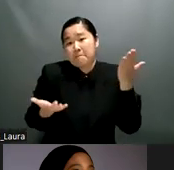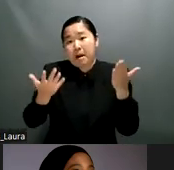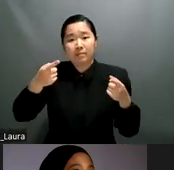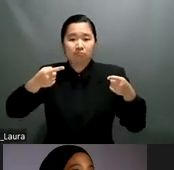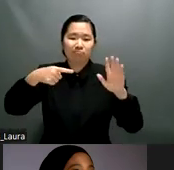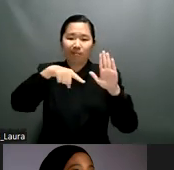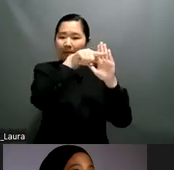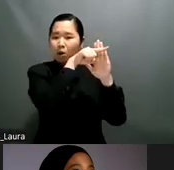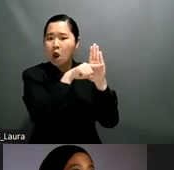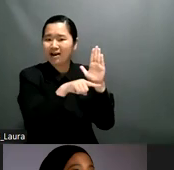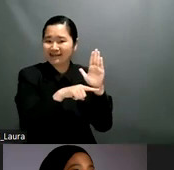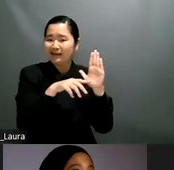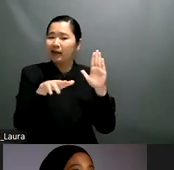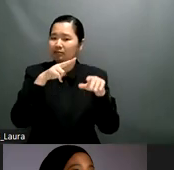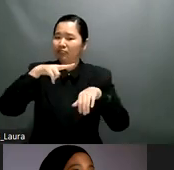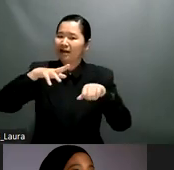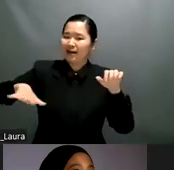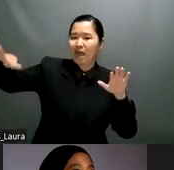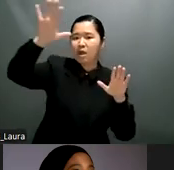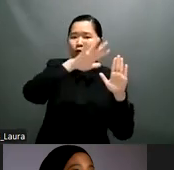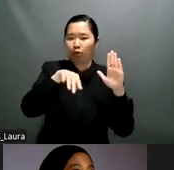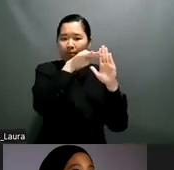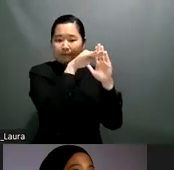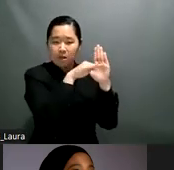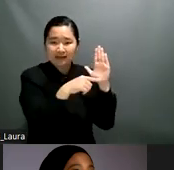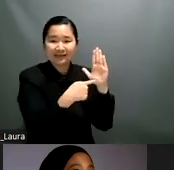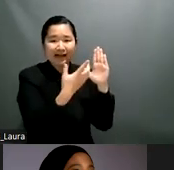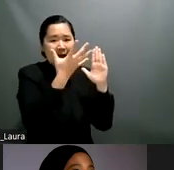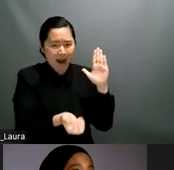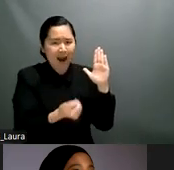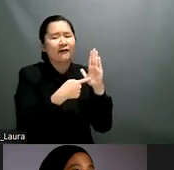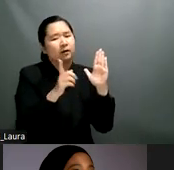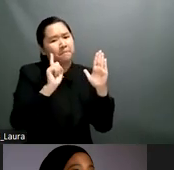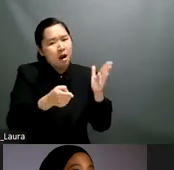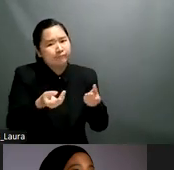as a way to ensure access to quality support for people with mental health problems living